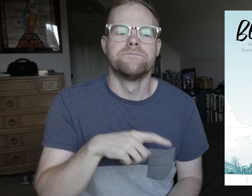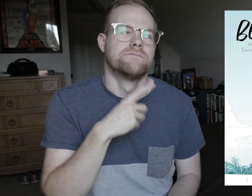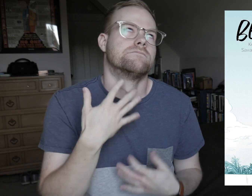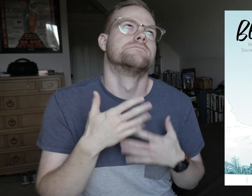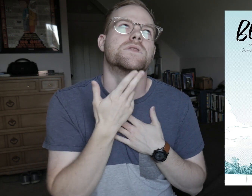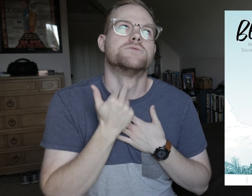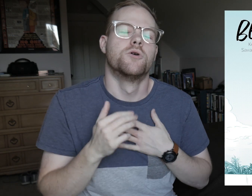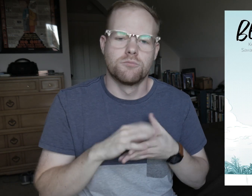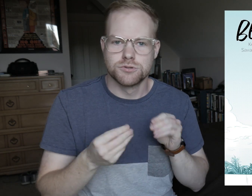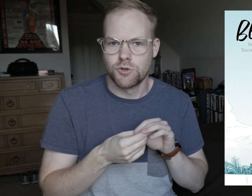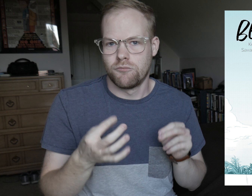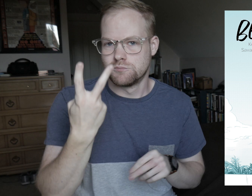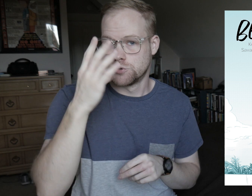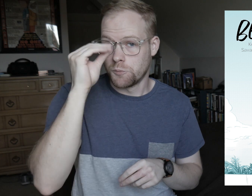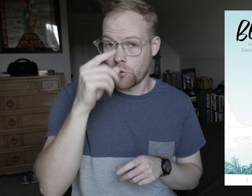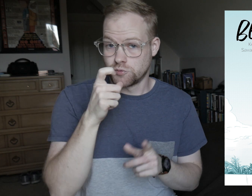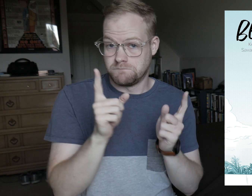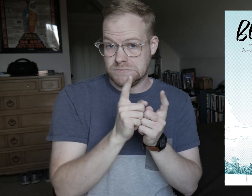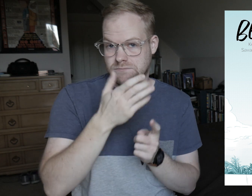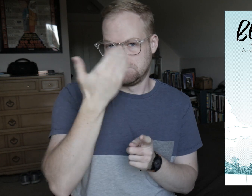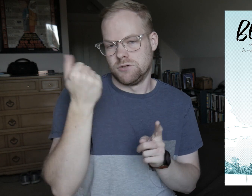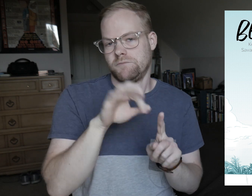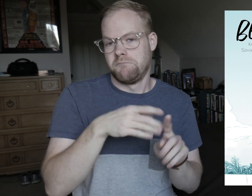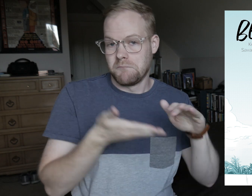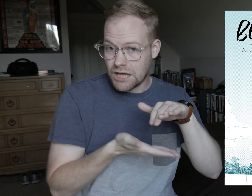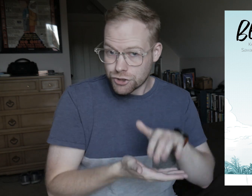This is an adorable story of two boys who meet because of a bakery.